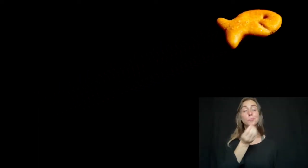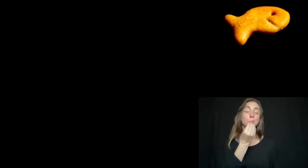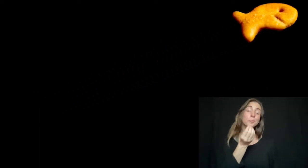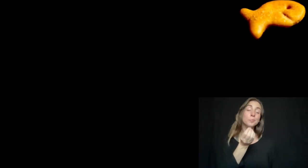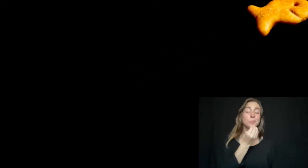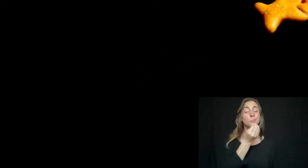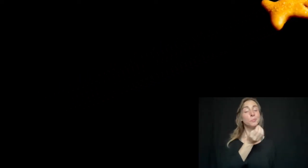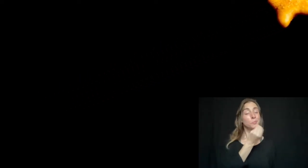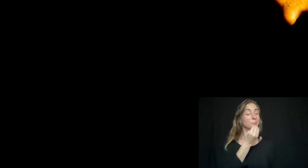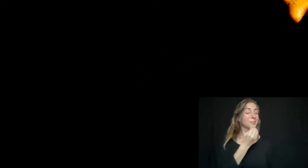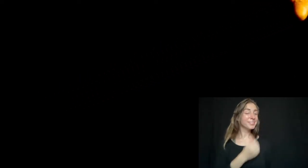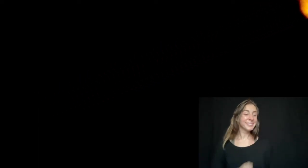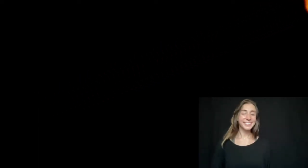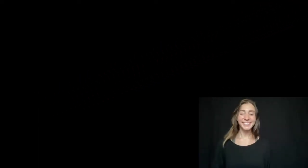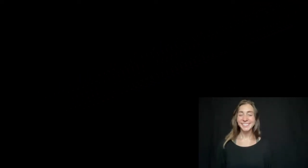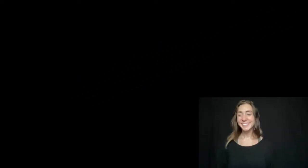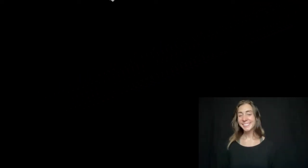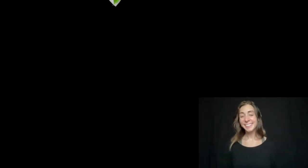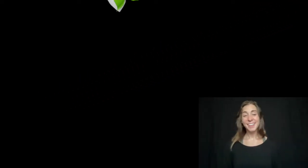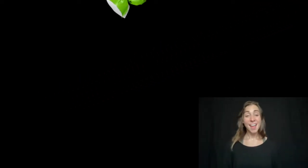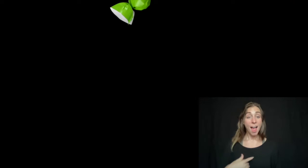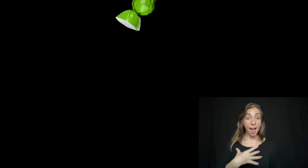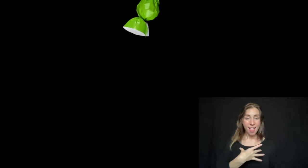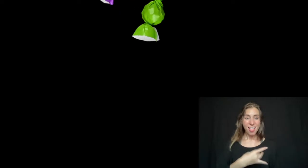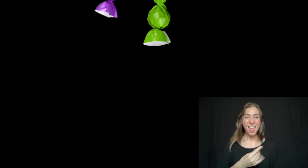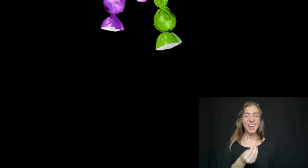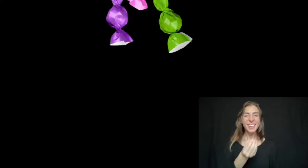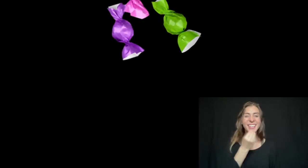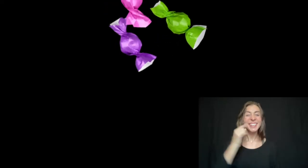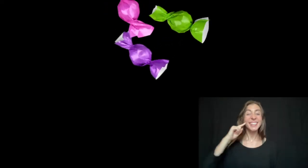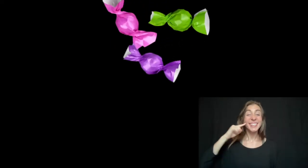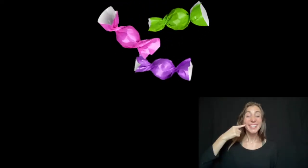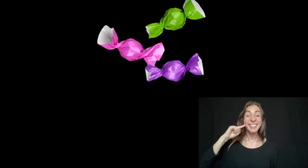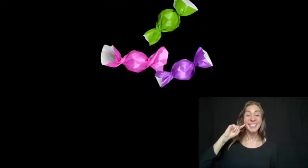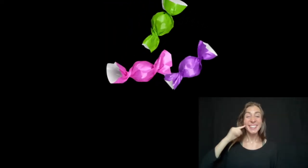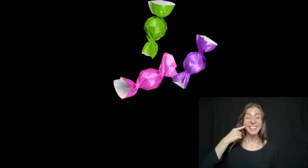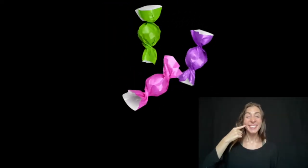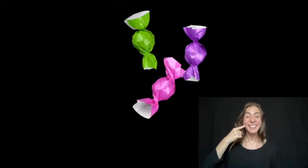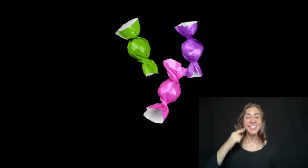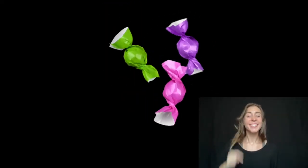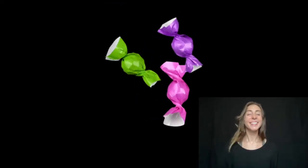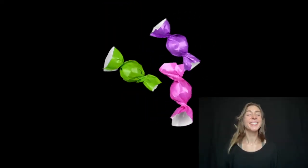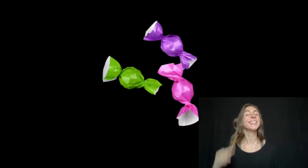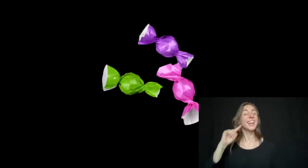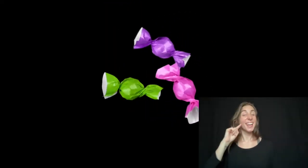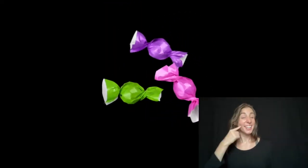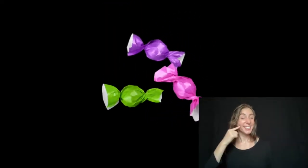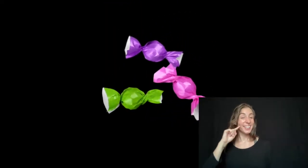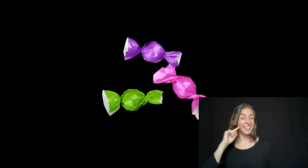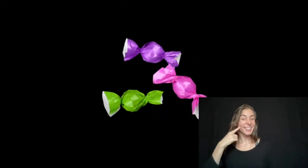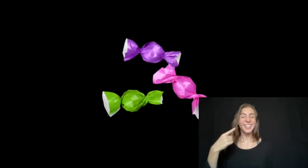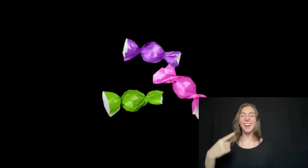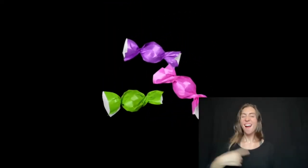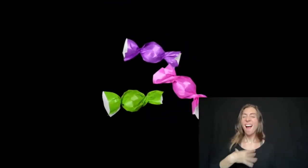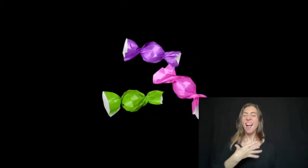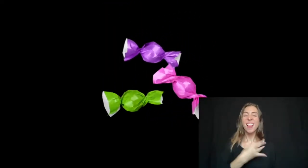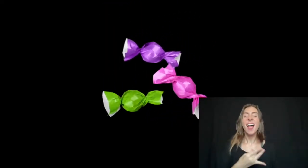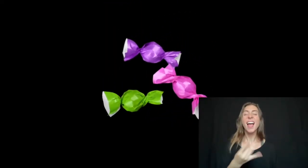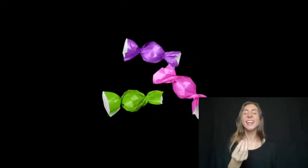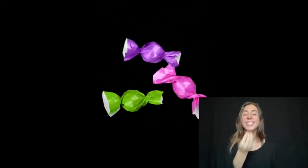I like to eat candy I like to eat candy!